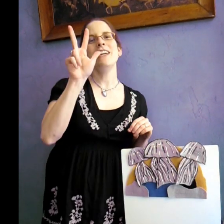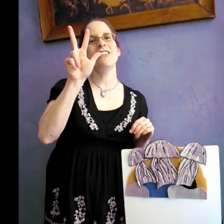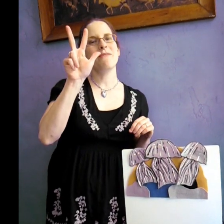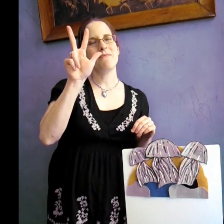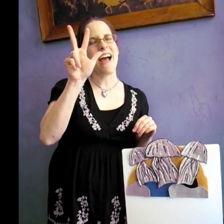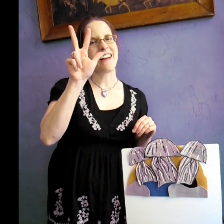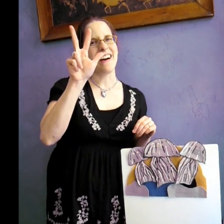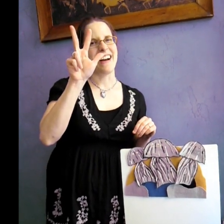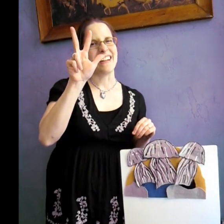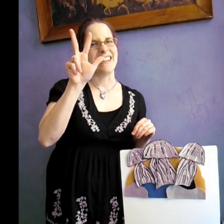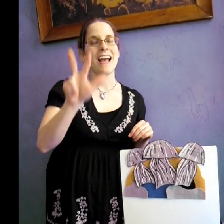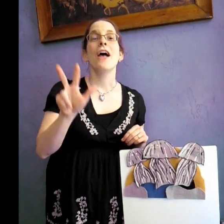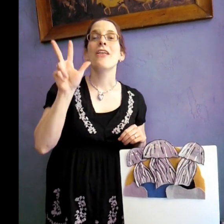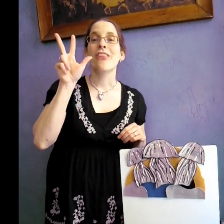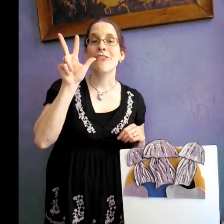Three jumped back on!